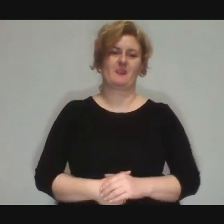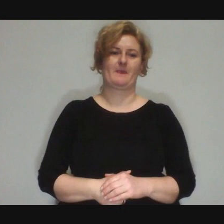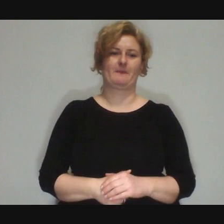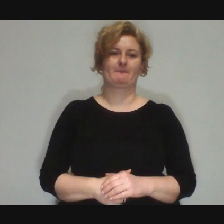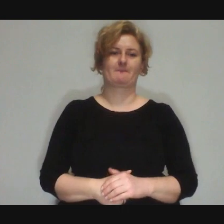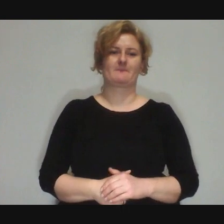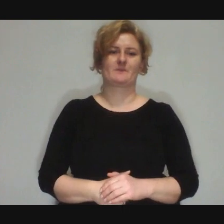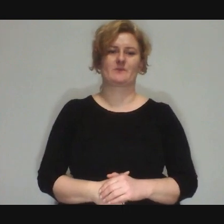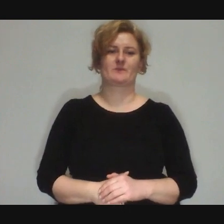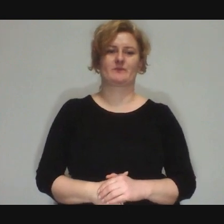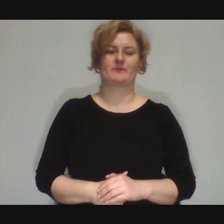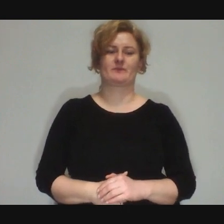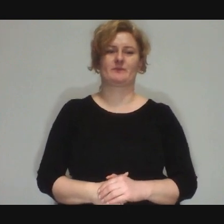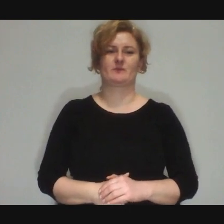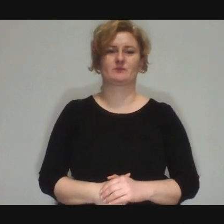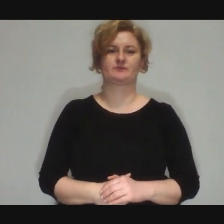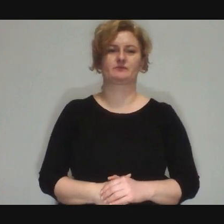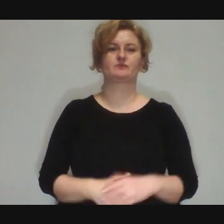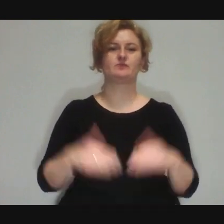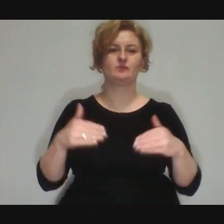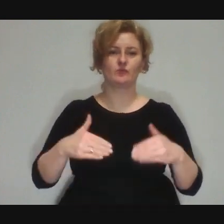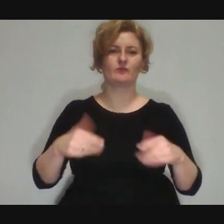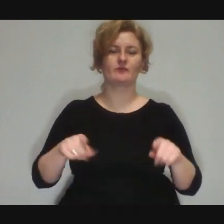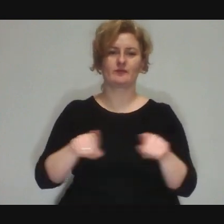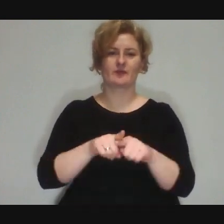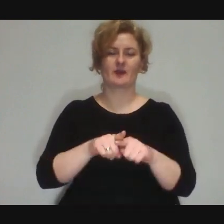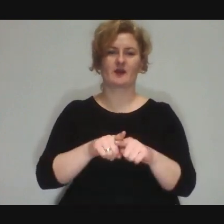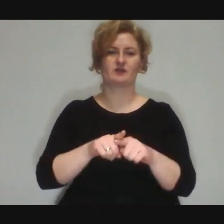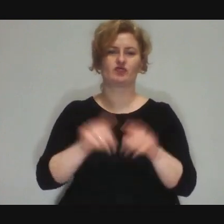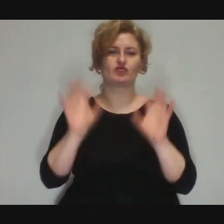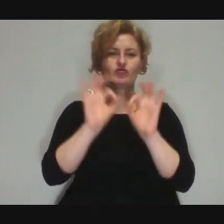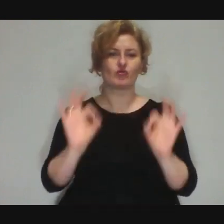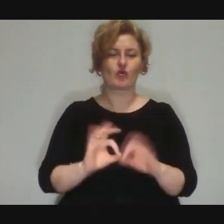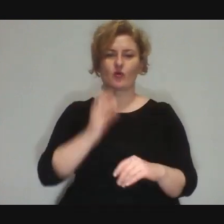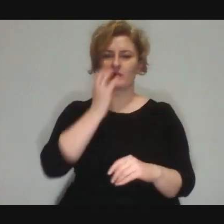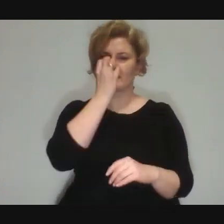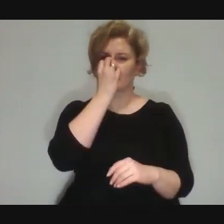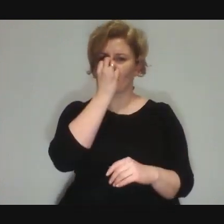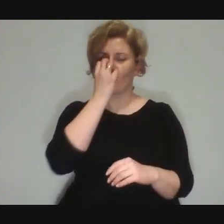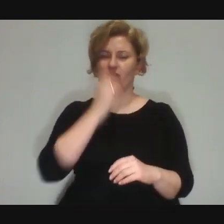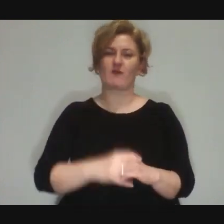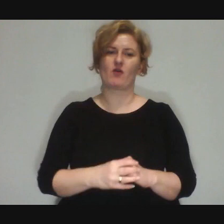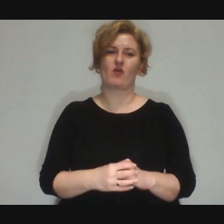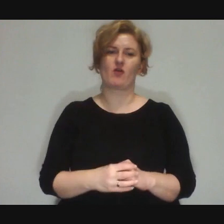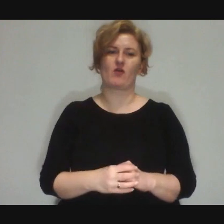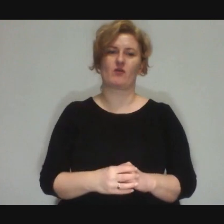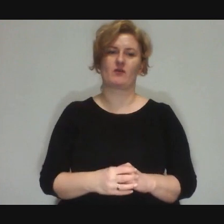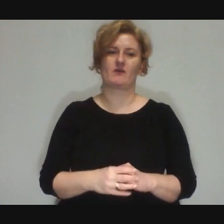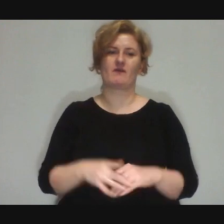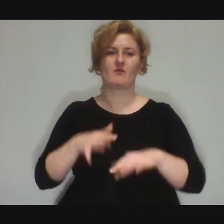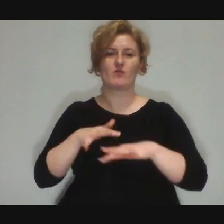so you can also influence people with this circus art in a way